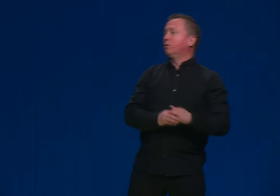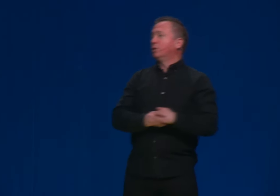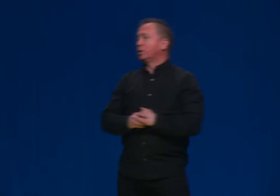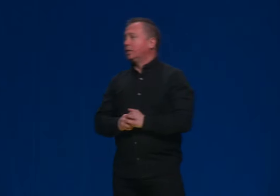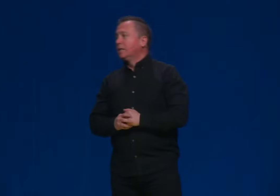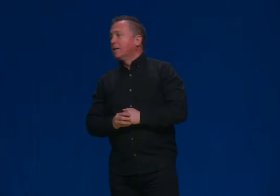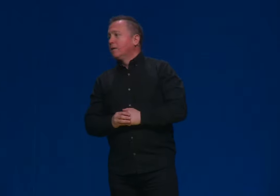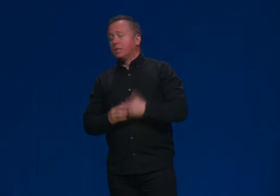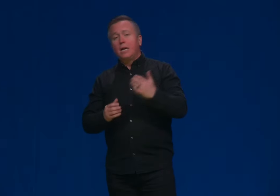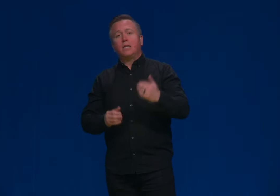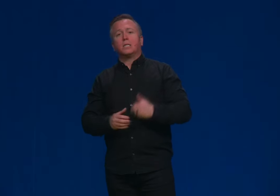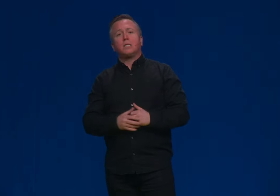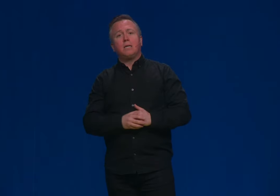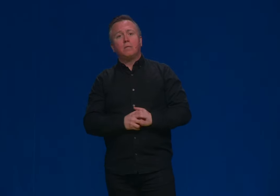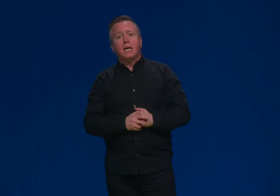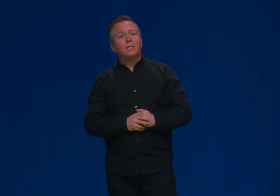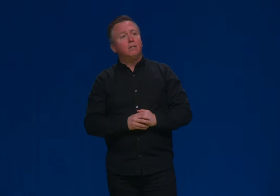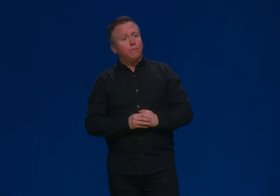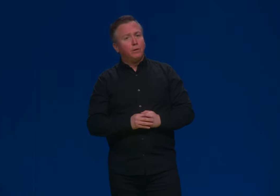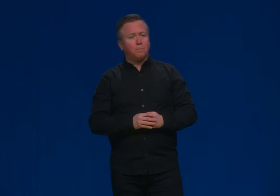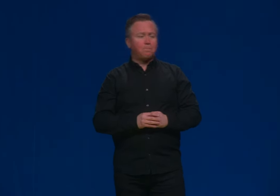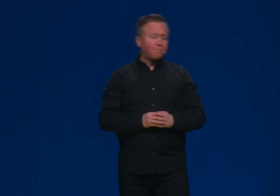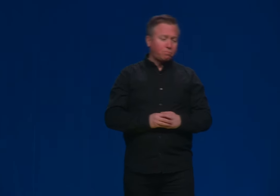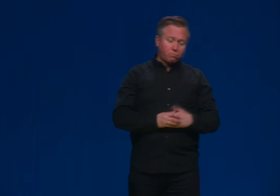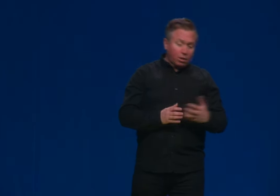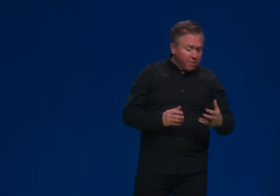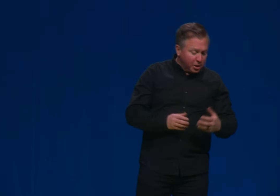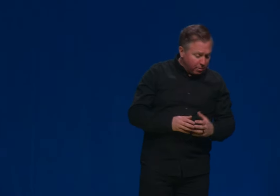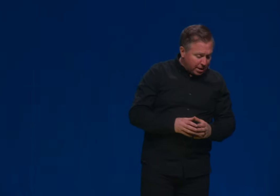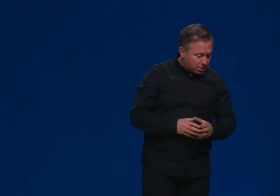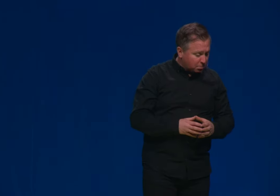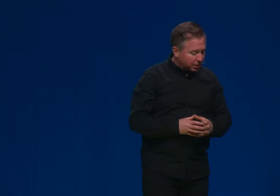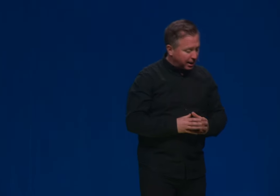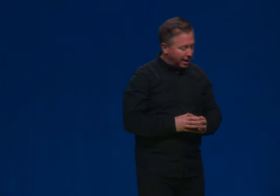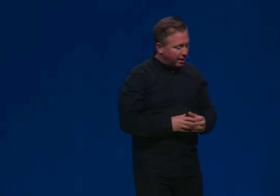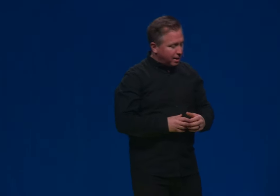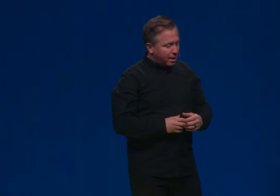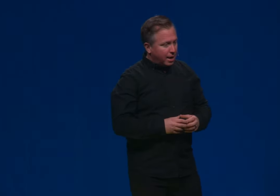university was atheist. His name was Anthony Fluke. Very good writer, smart guy.